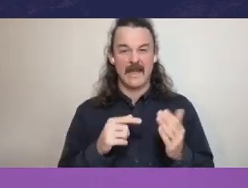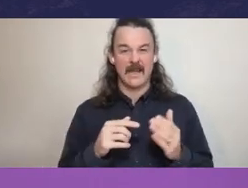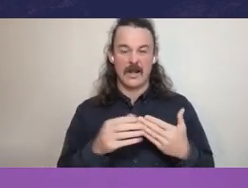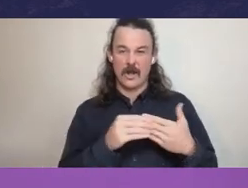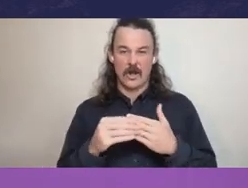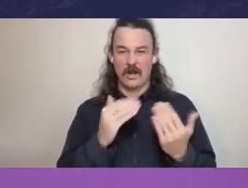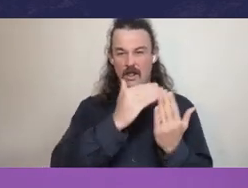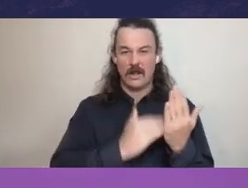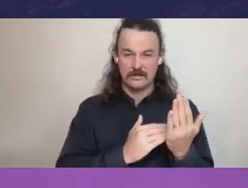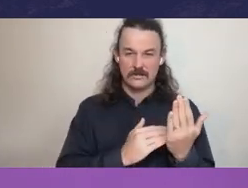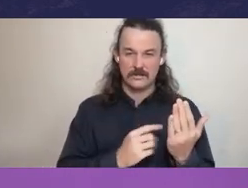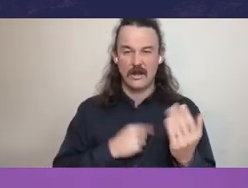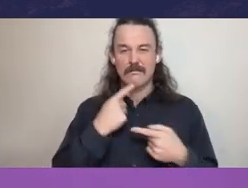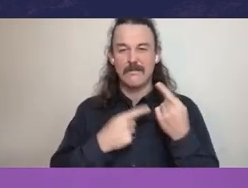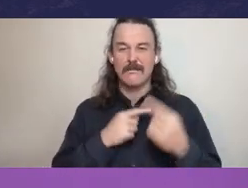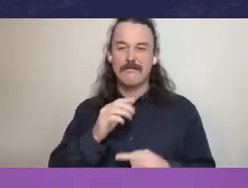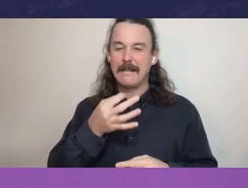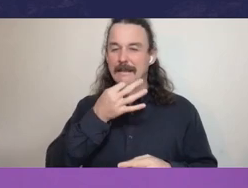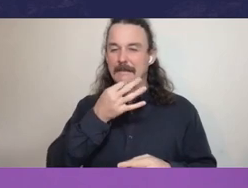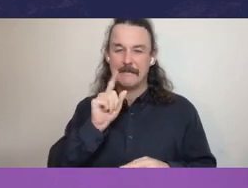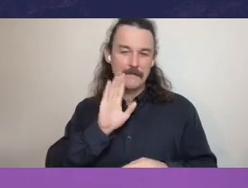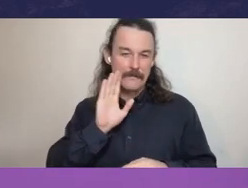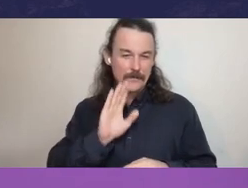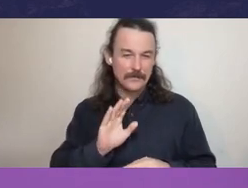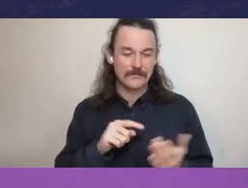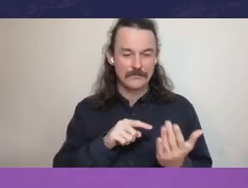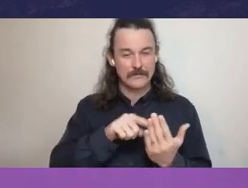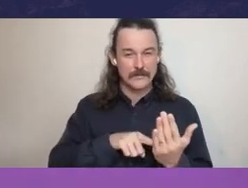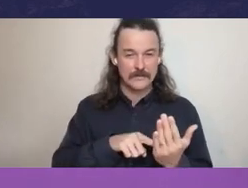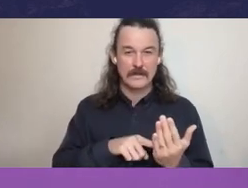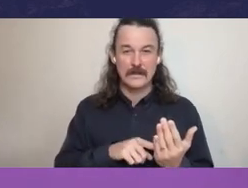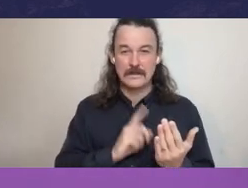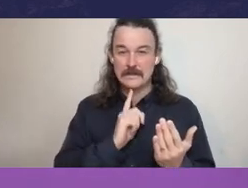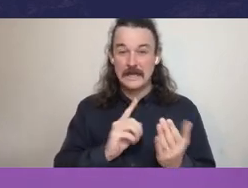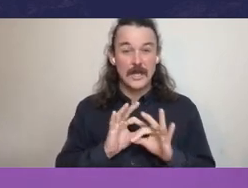is that there was a reflection that not all the necessary information